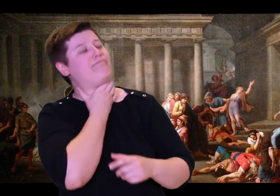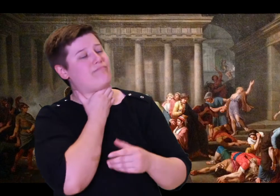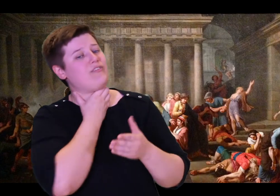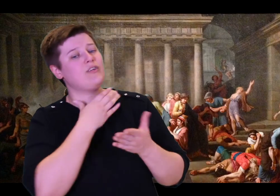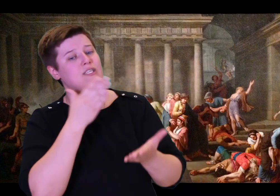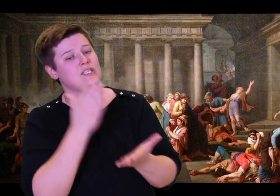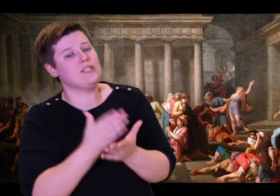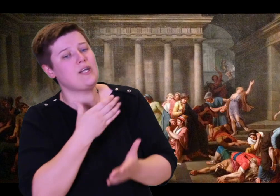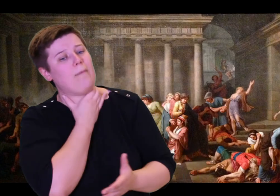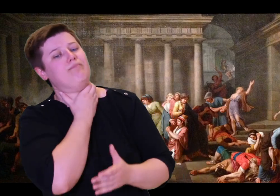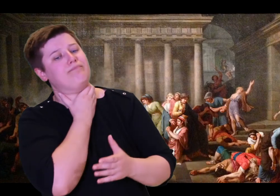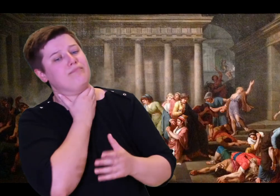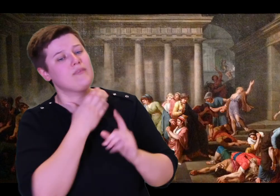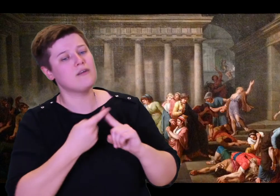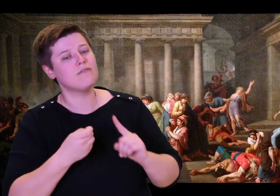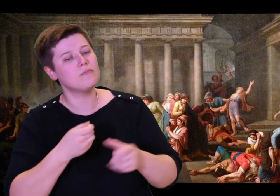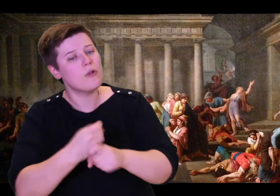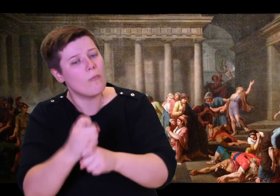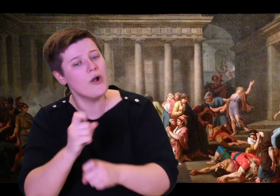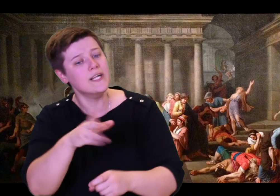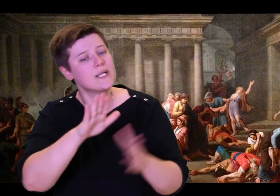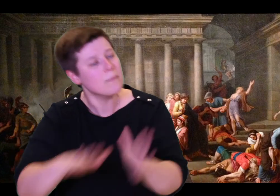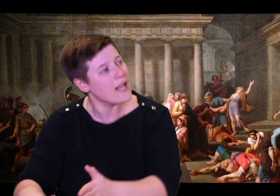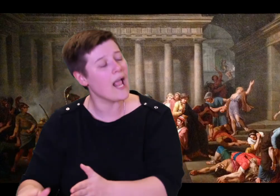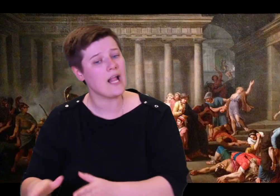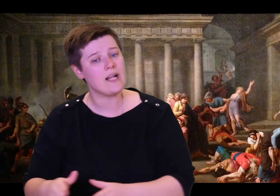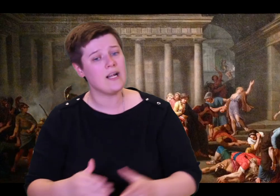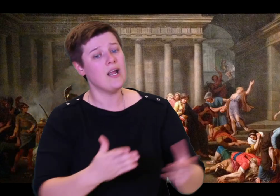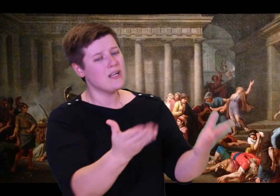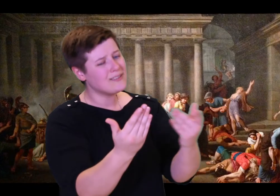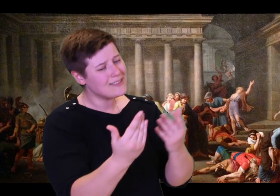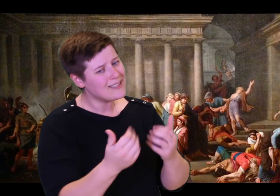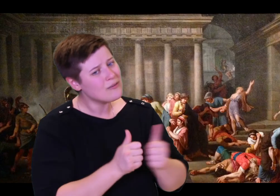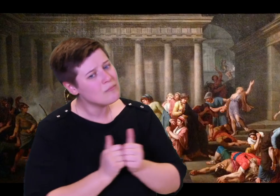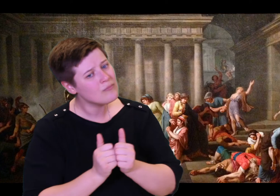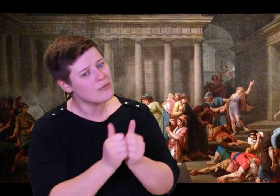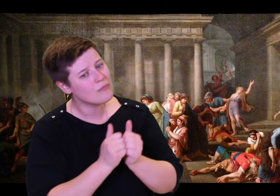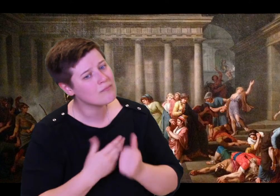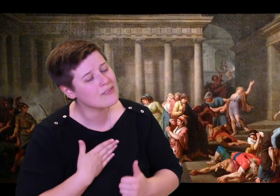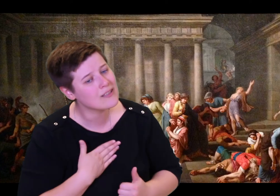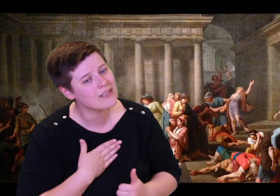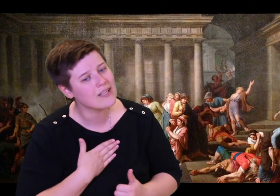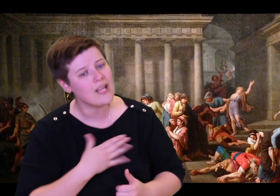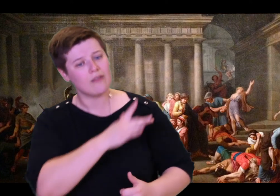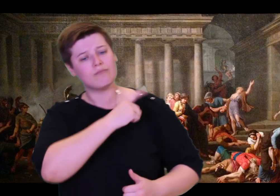is here beside the hearth? Your heart has always been mistrustful. But I have clear